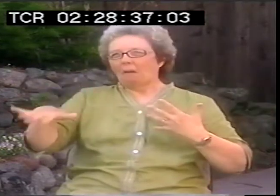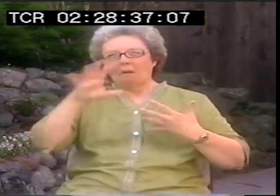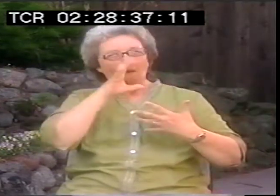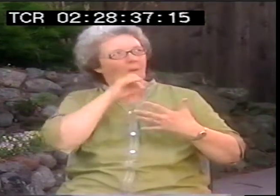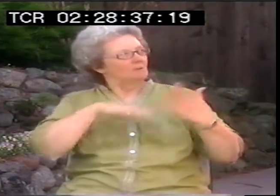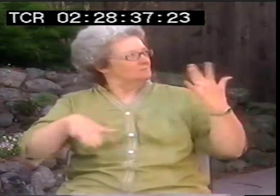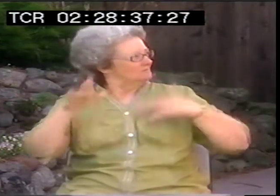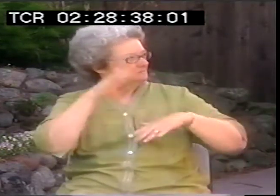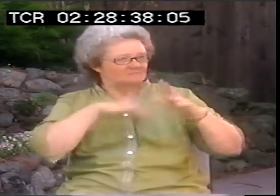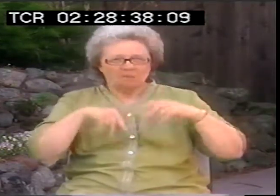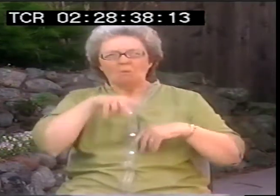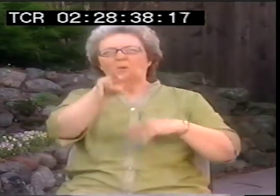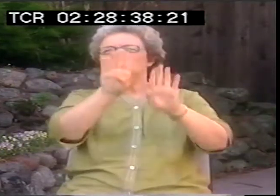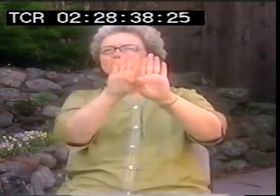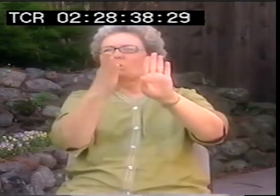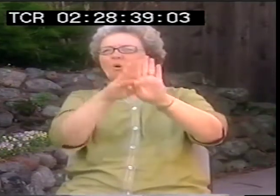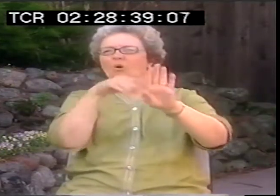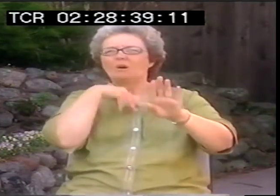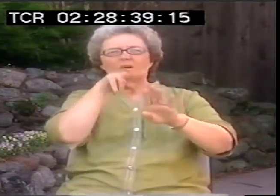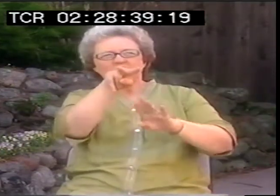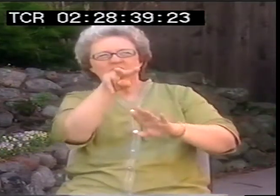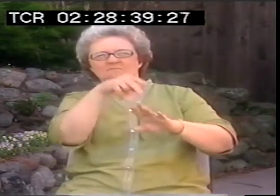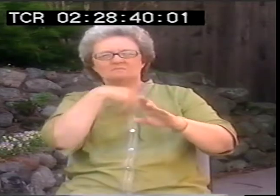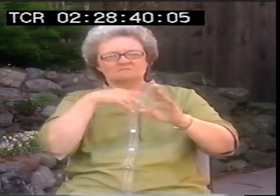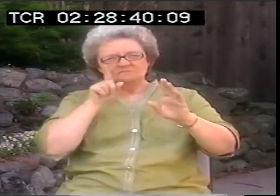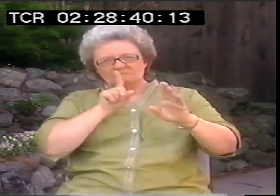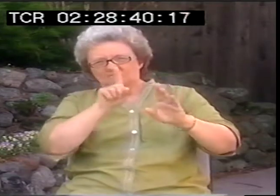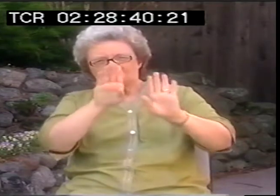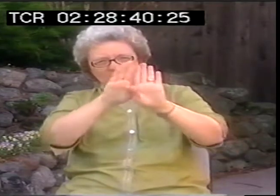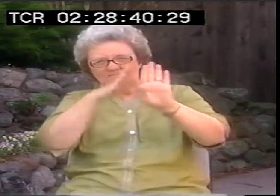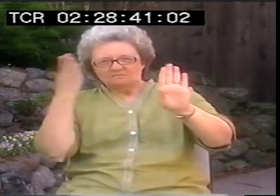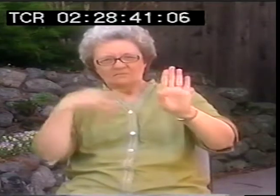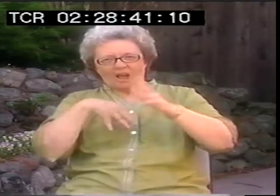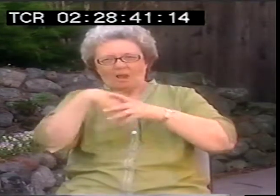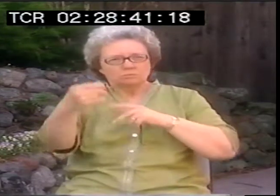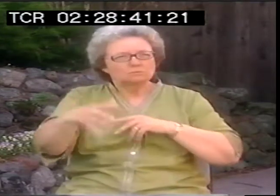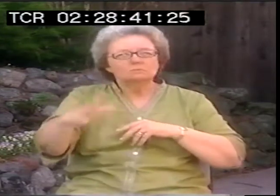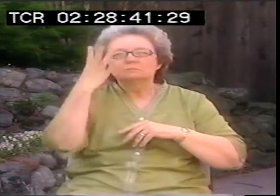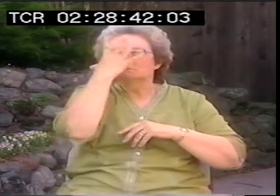I never even knew this existed. There was another door in the back of that room,